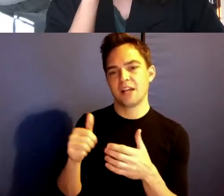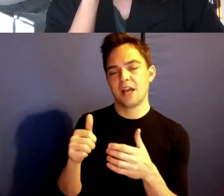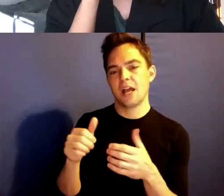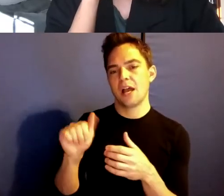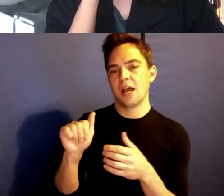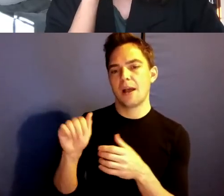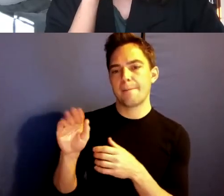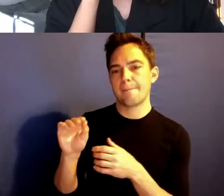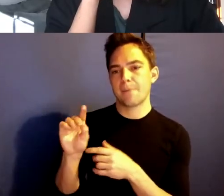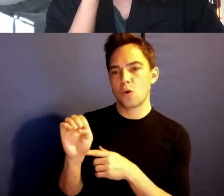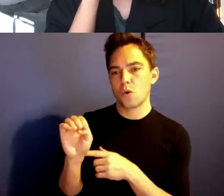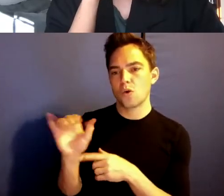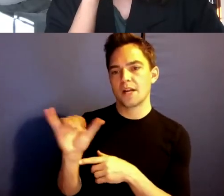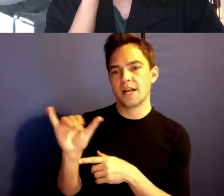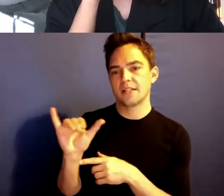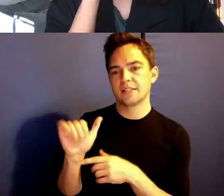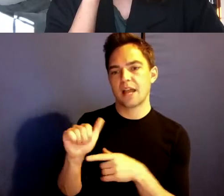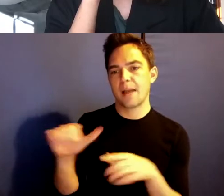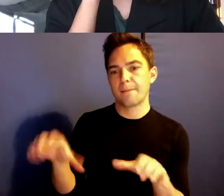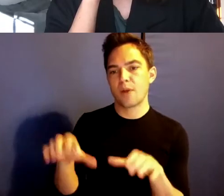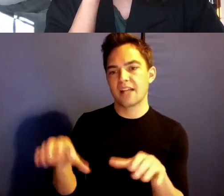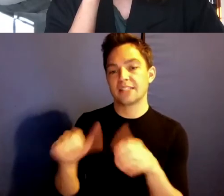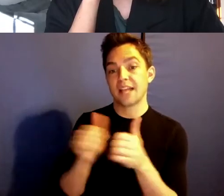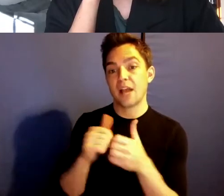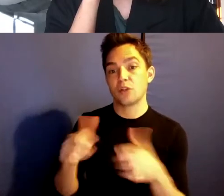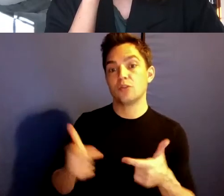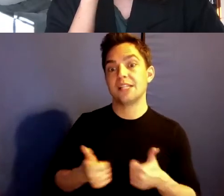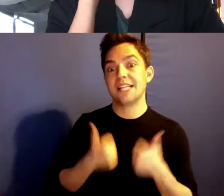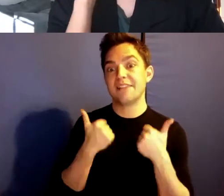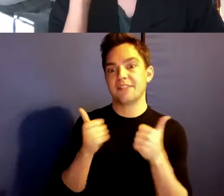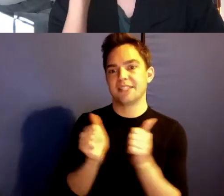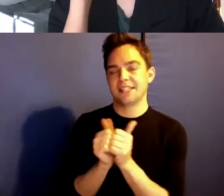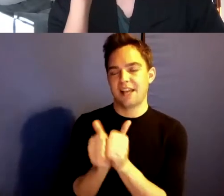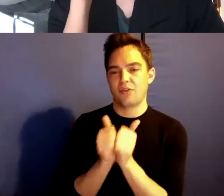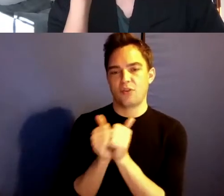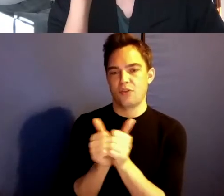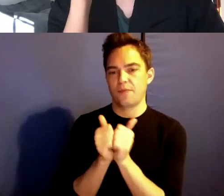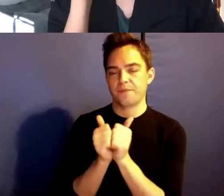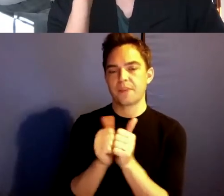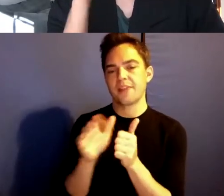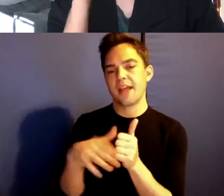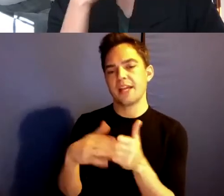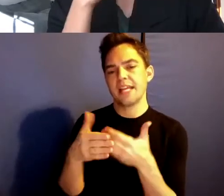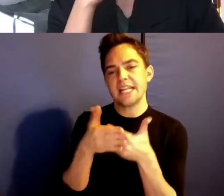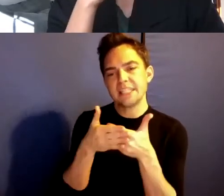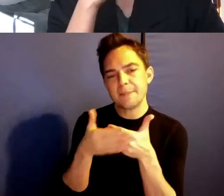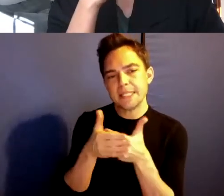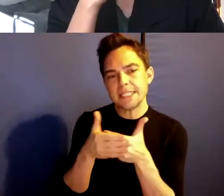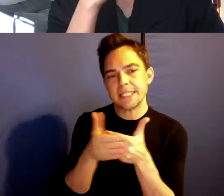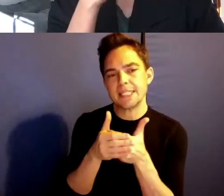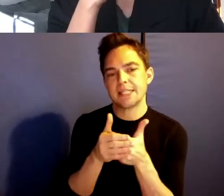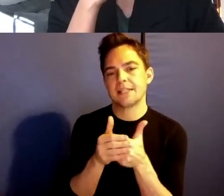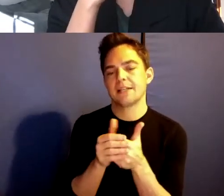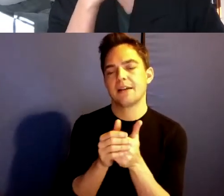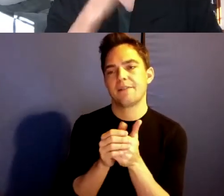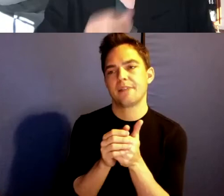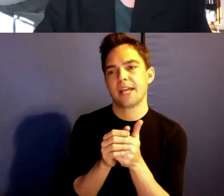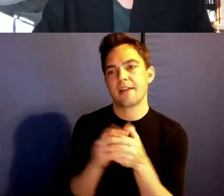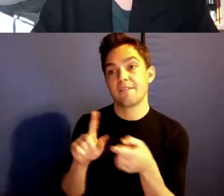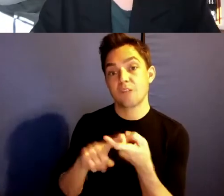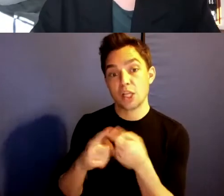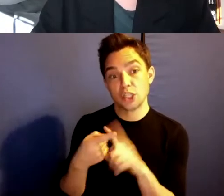Like how you live together and also just the intimacy of this friendship that is not quite